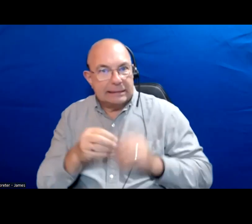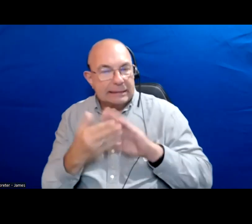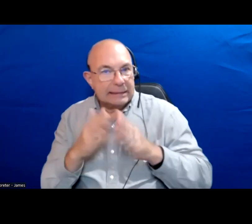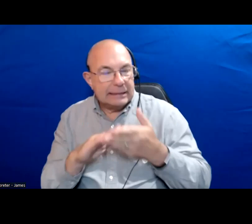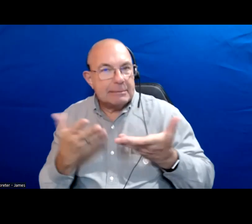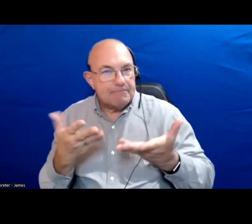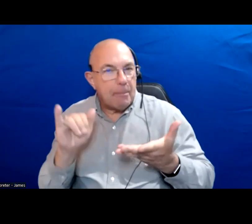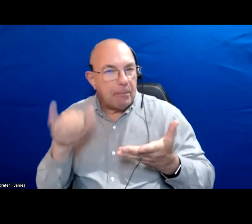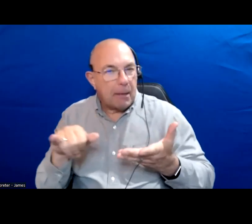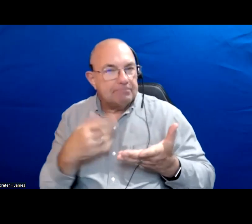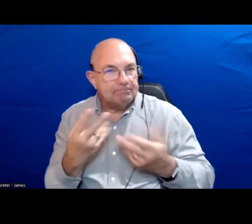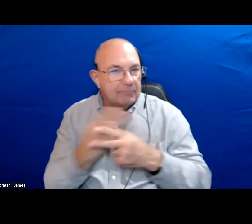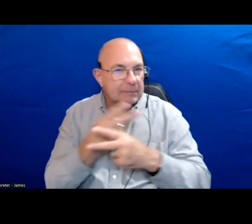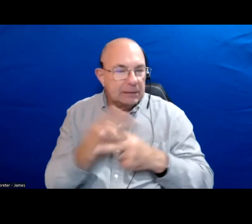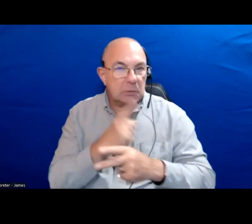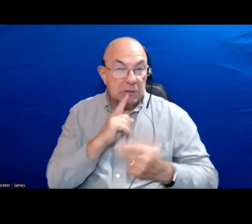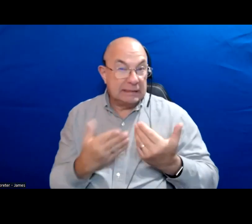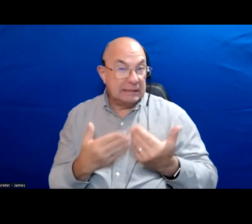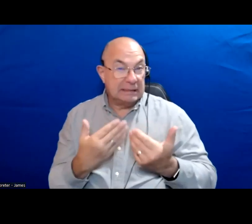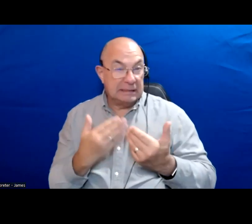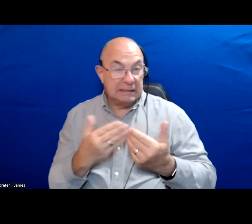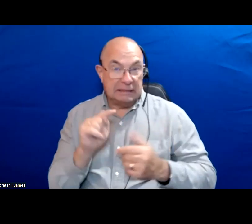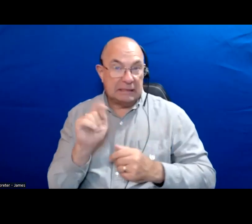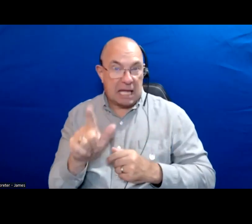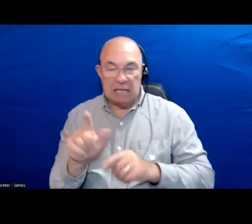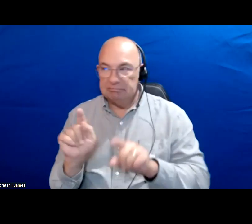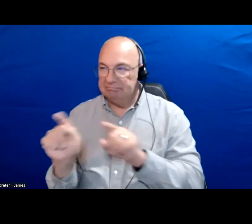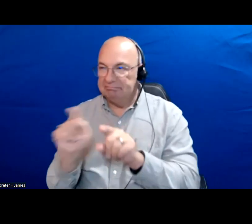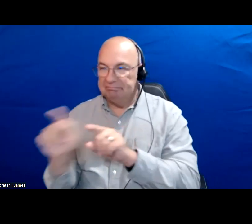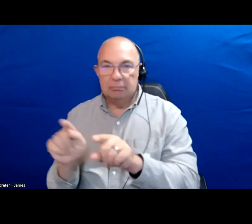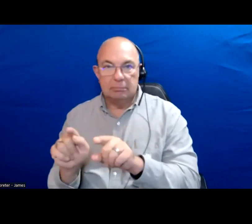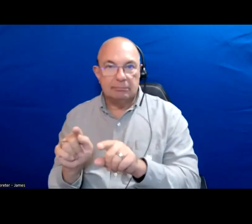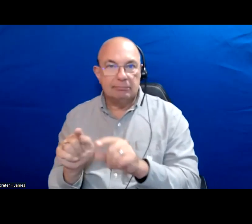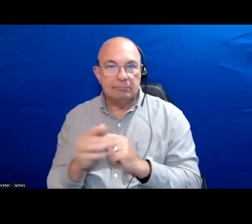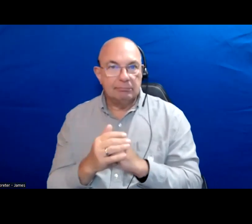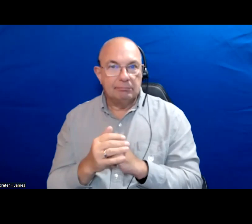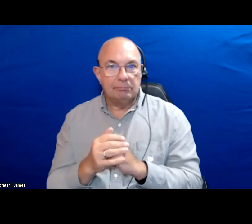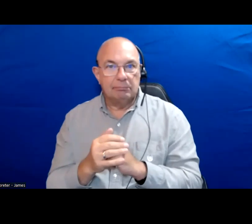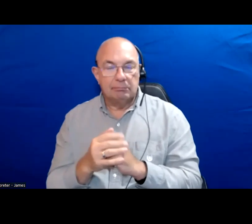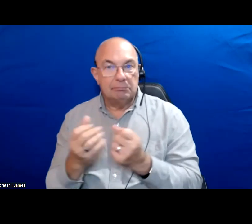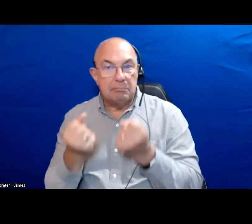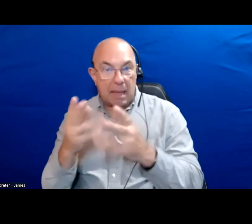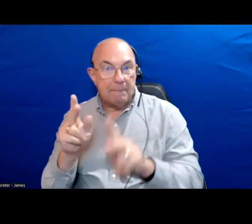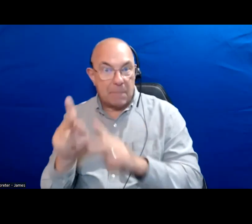I think it is very easy to make a differentiation between a lot of the candidates that you see.